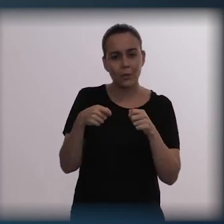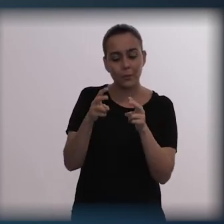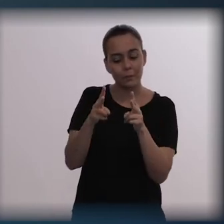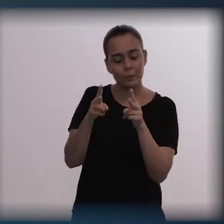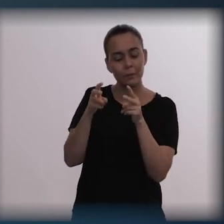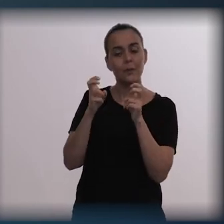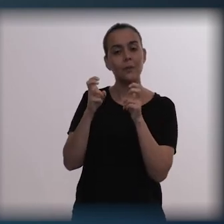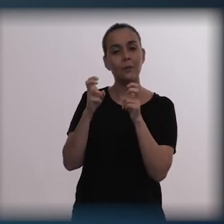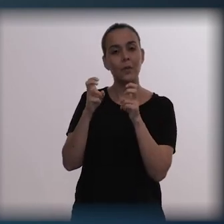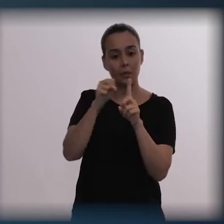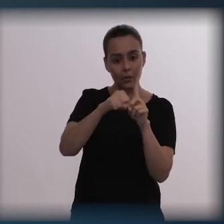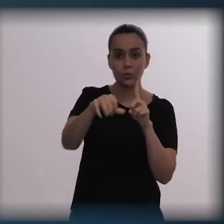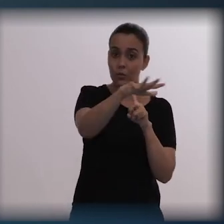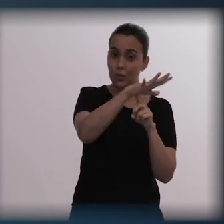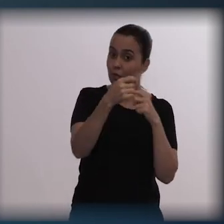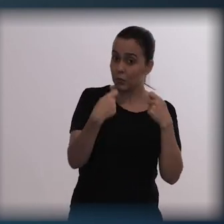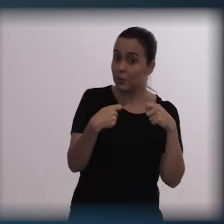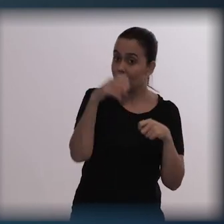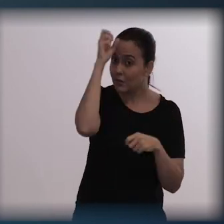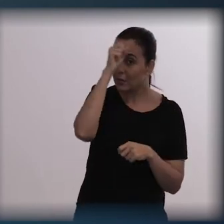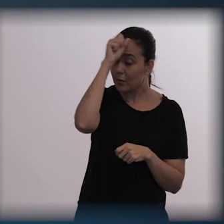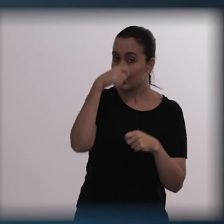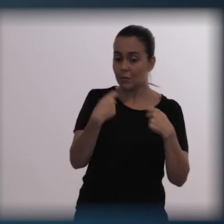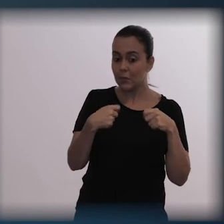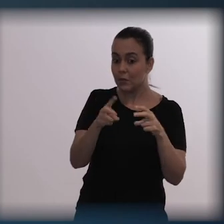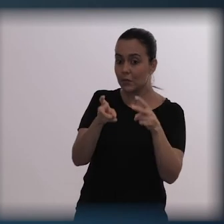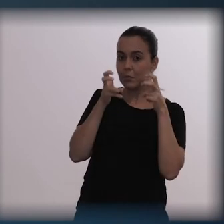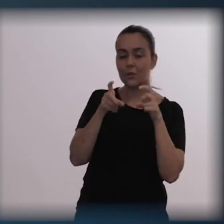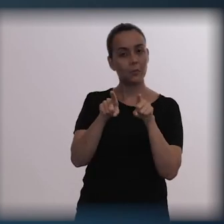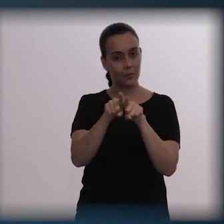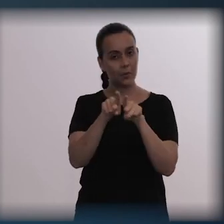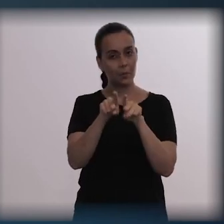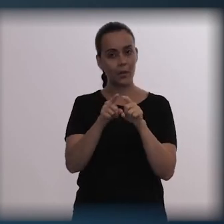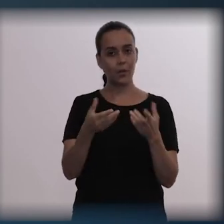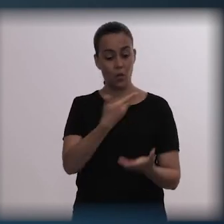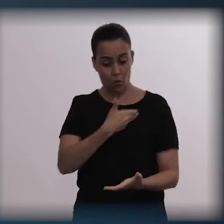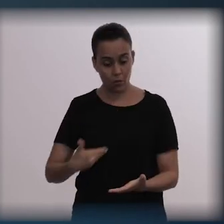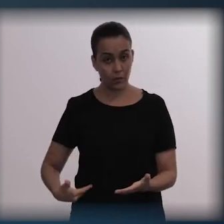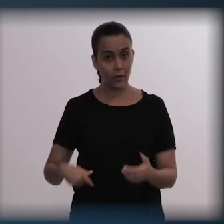by society as a whole, by the government, these things must have